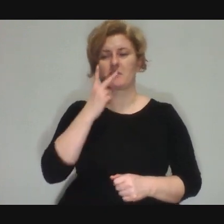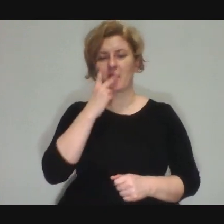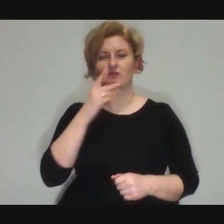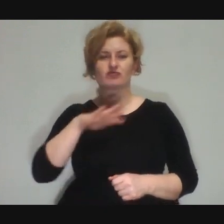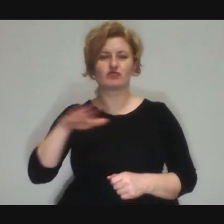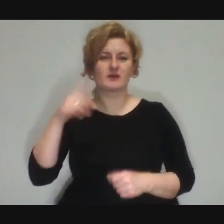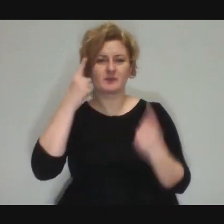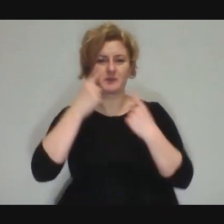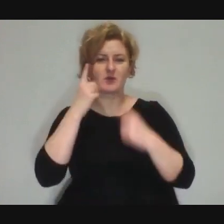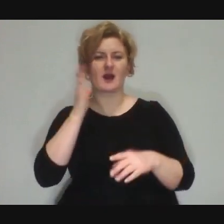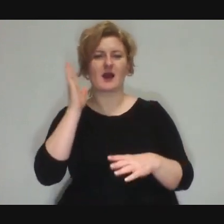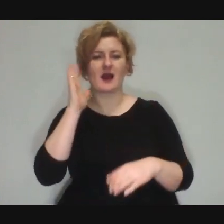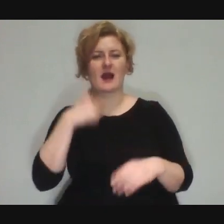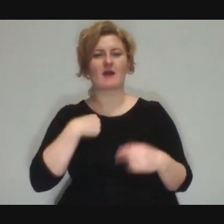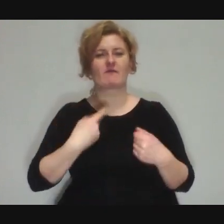well I'll put them back in the wardrobe or something.